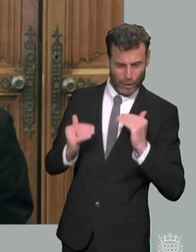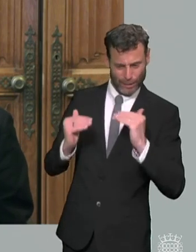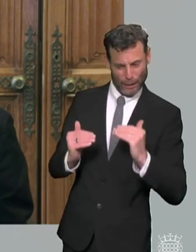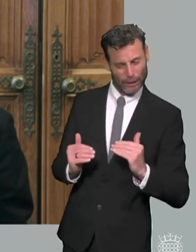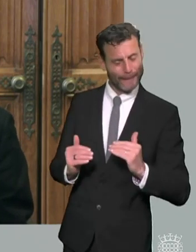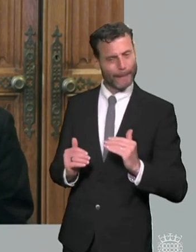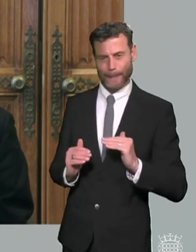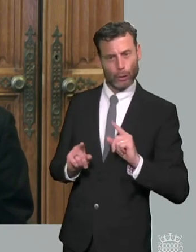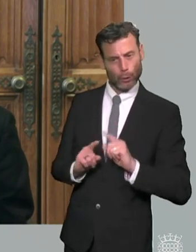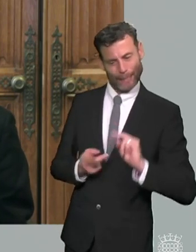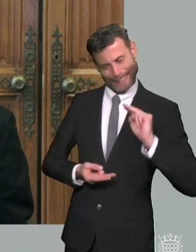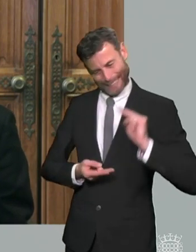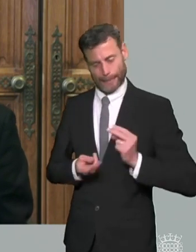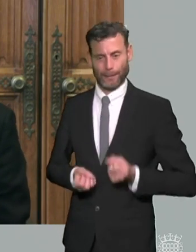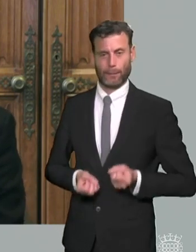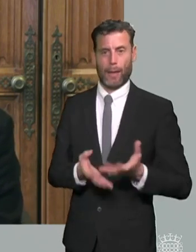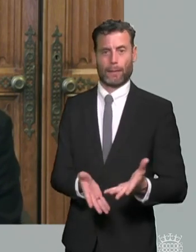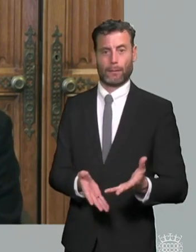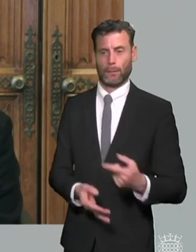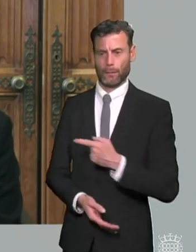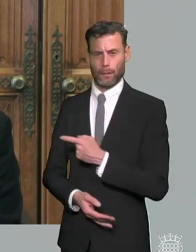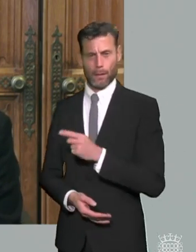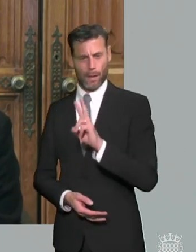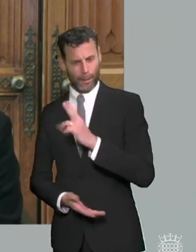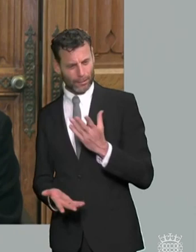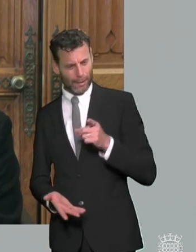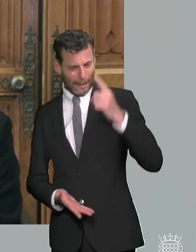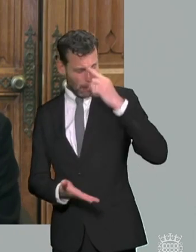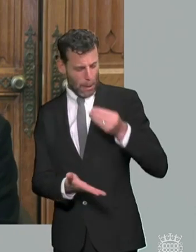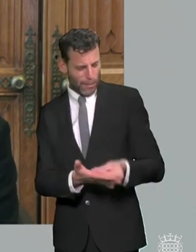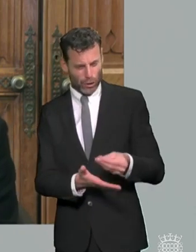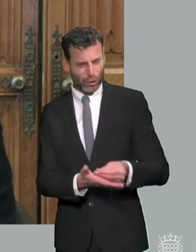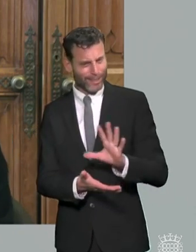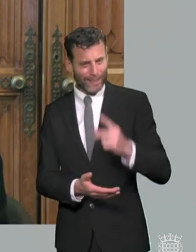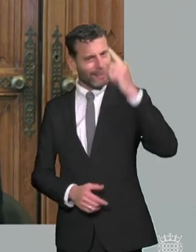uh building up between parents and local authorities and moving uh further us further